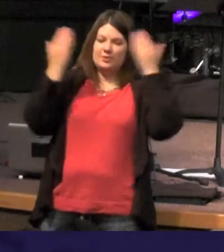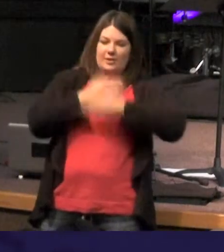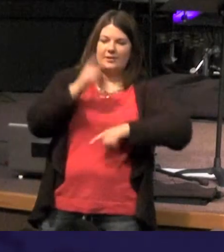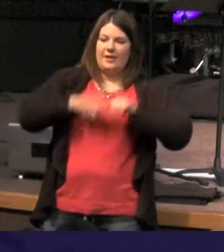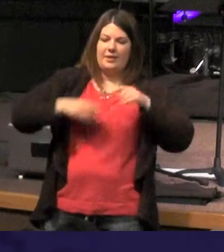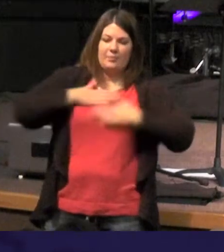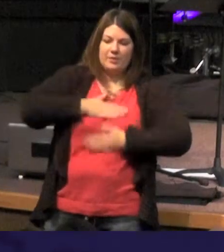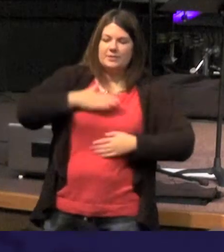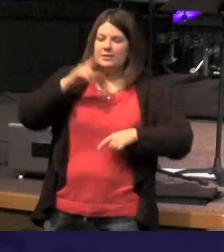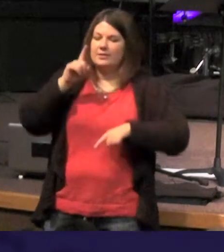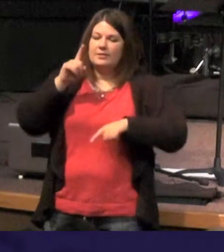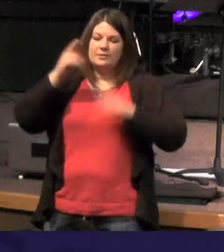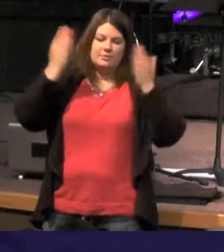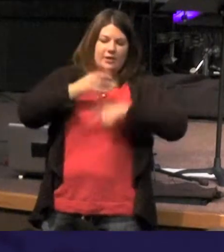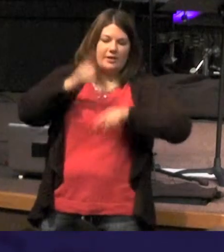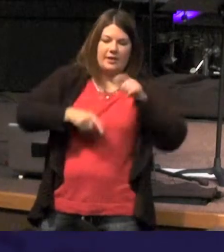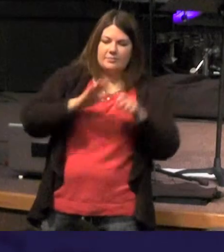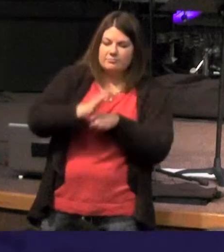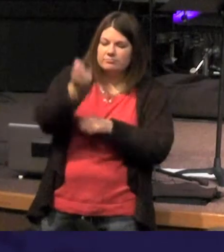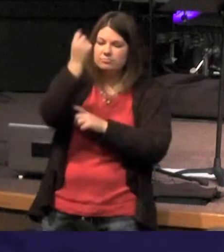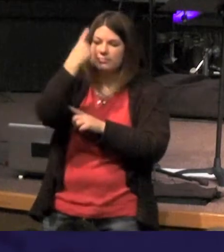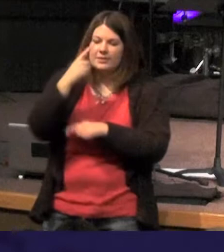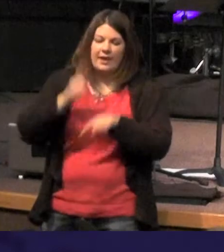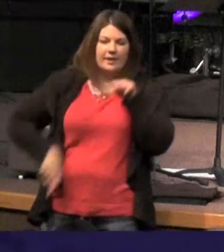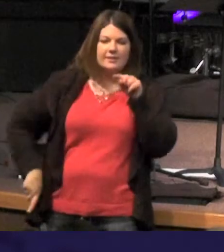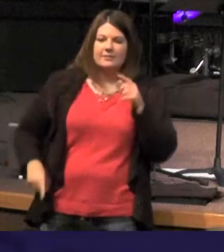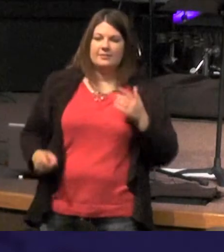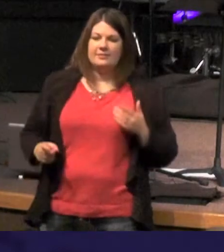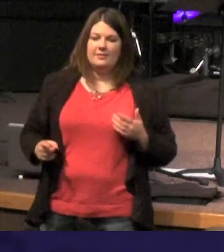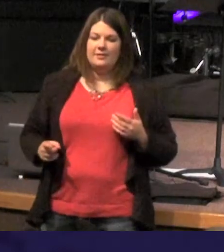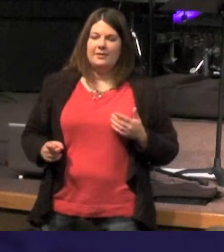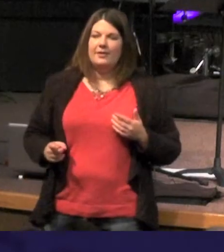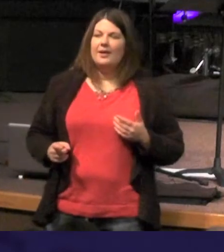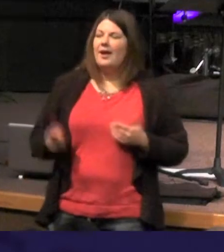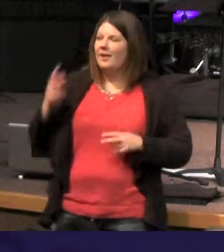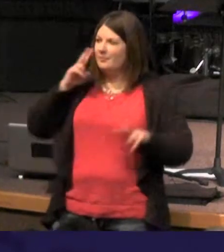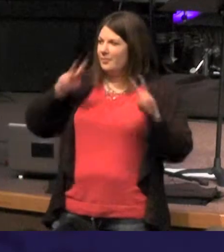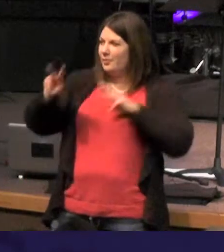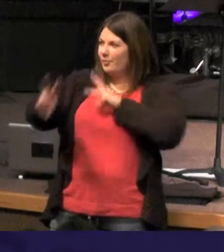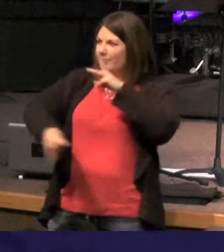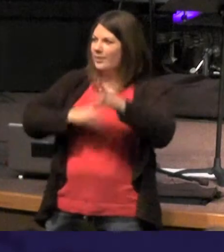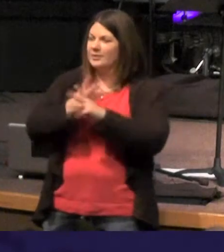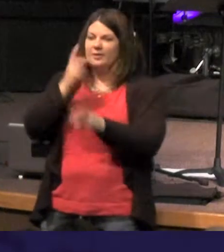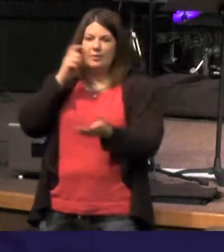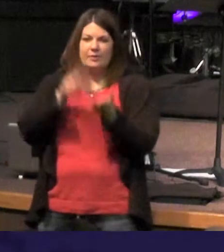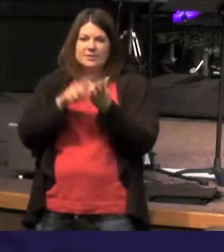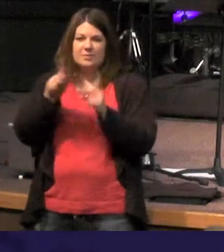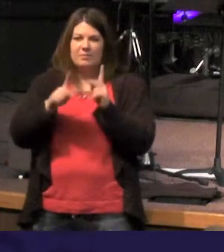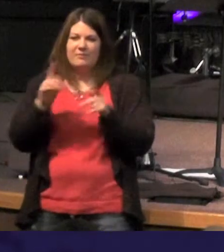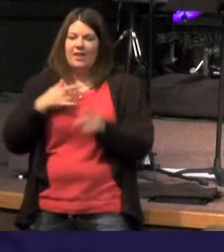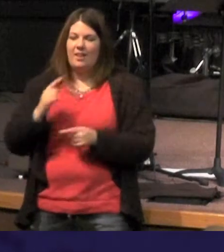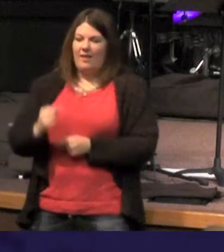it to the doctors can't comprehend the darkest can't understand it and as I look around the world you'll see people who are offended even by the name